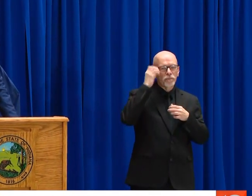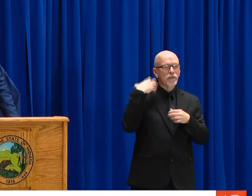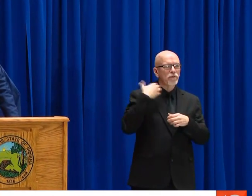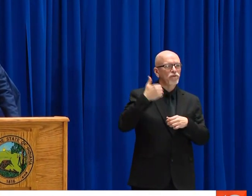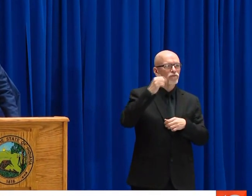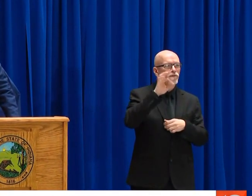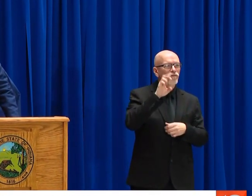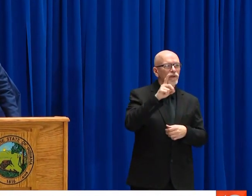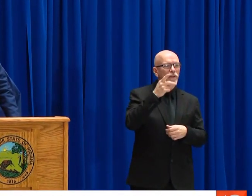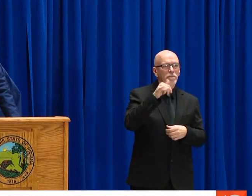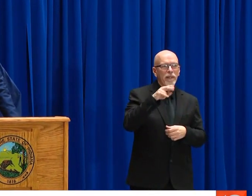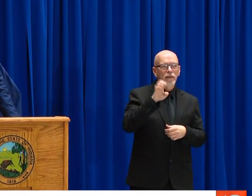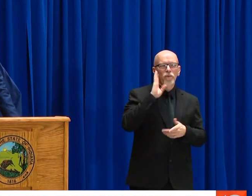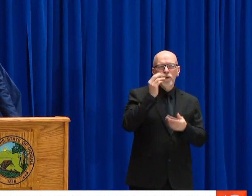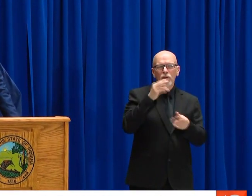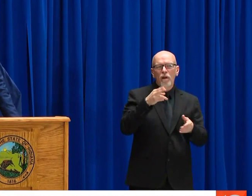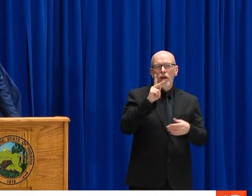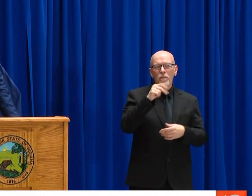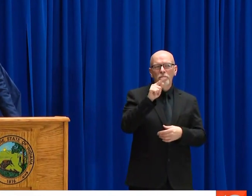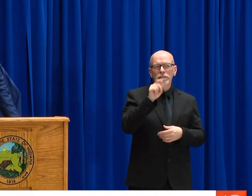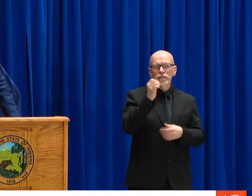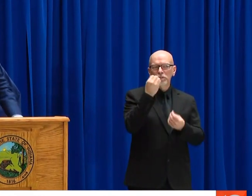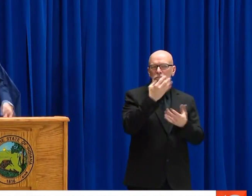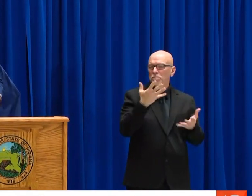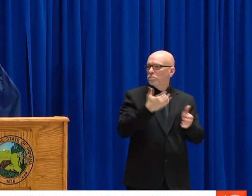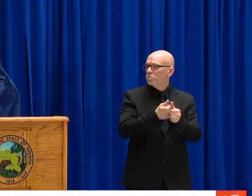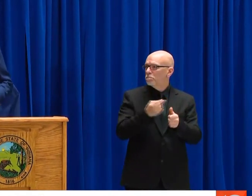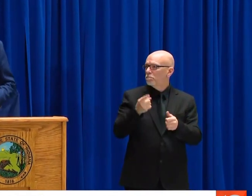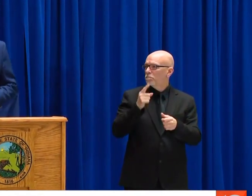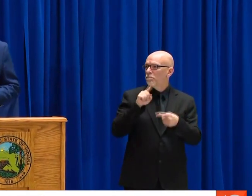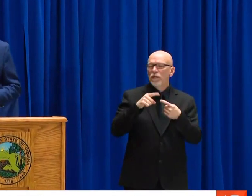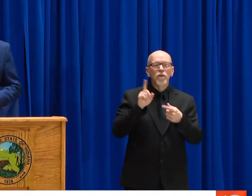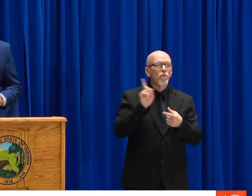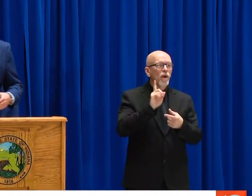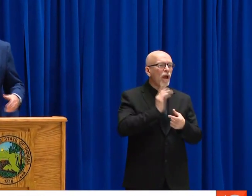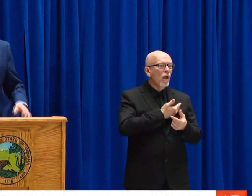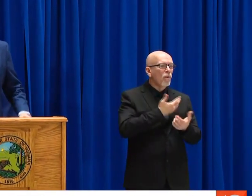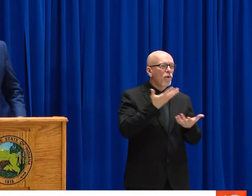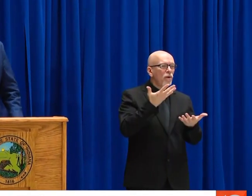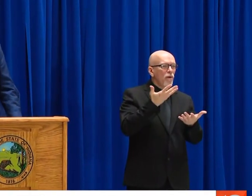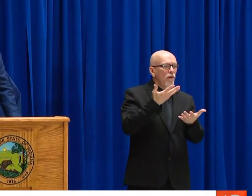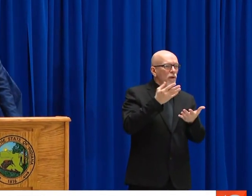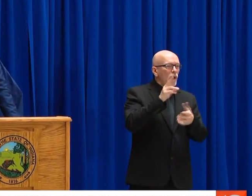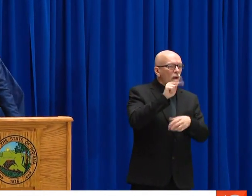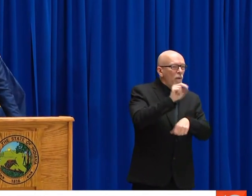THANK YOU, SUPERINTENDENT. MOVING OVER NOW TO THE ECONOMIC FRONT, COMMISSIONER FRED PAYNE,